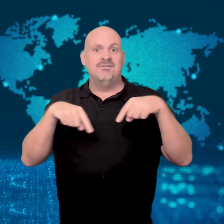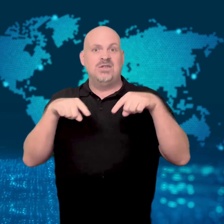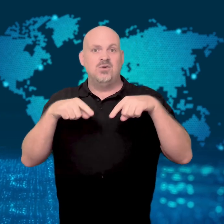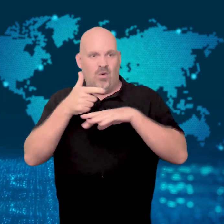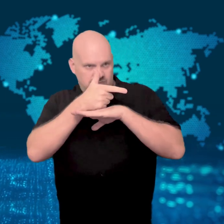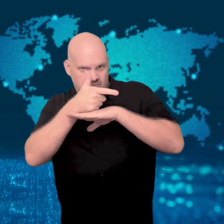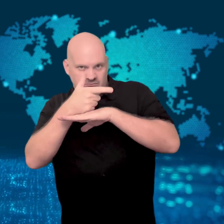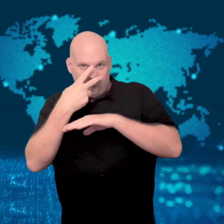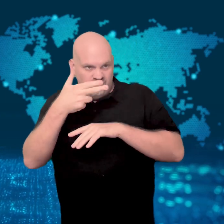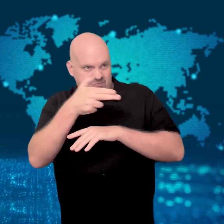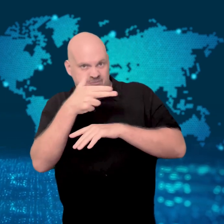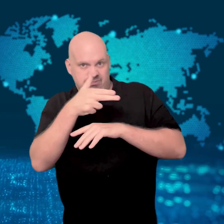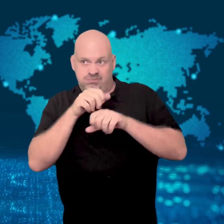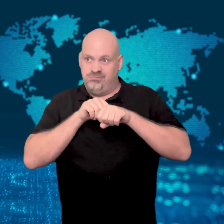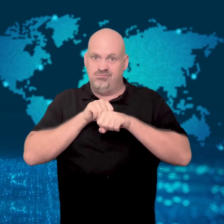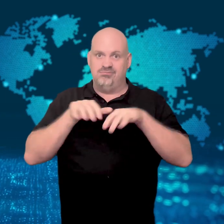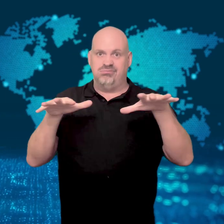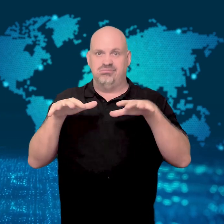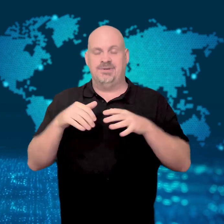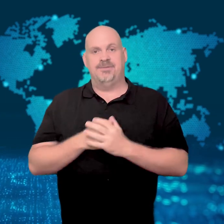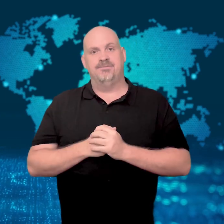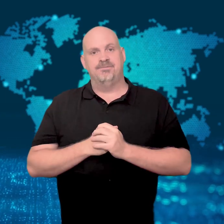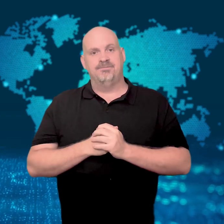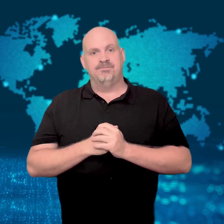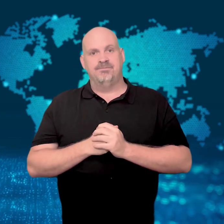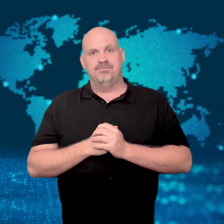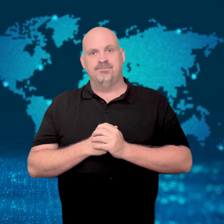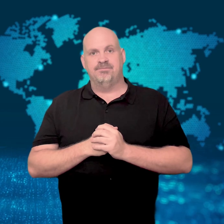a video of their attack.